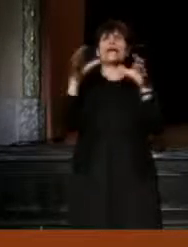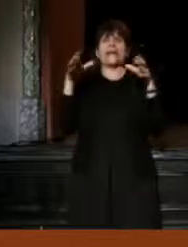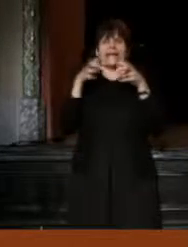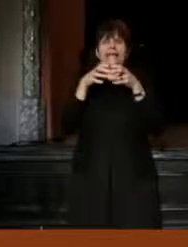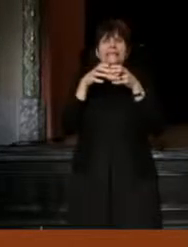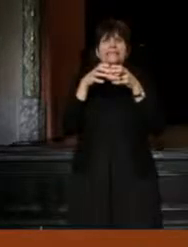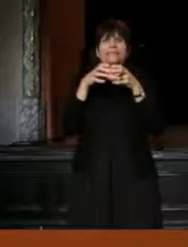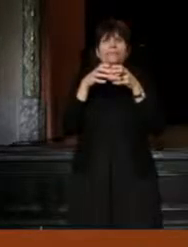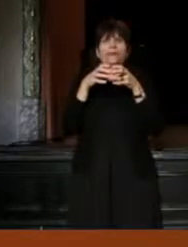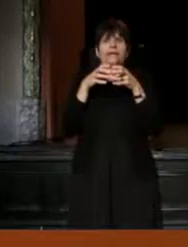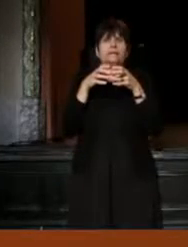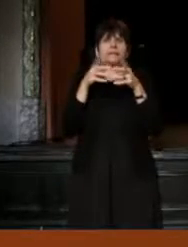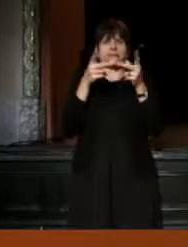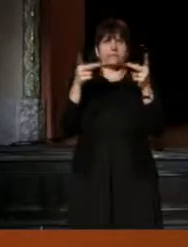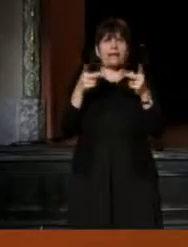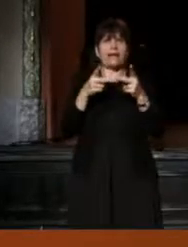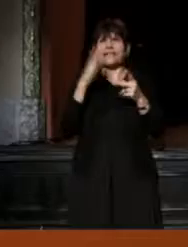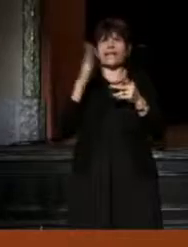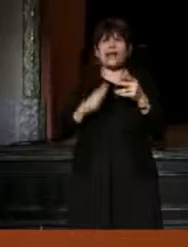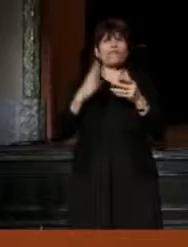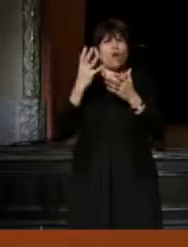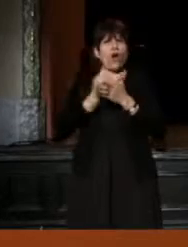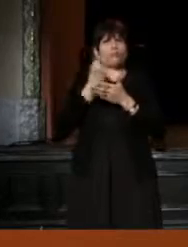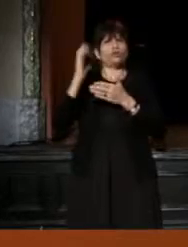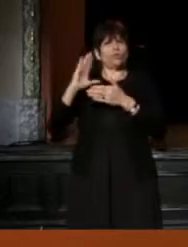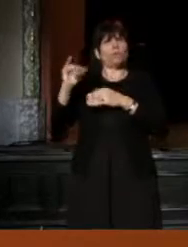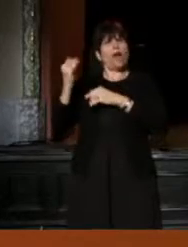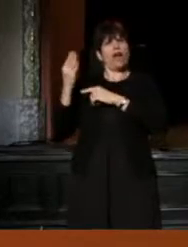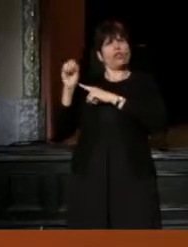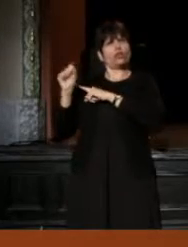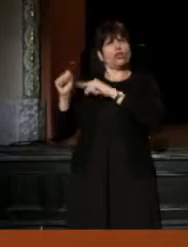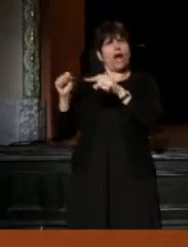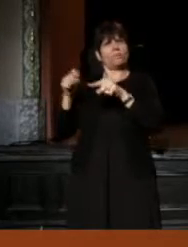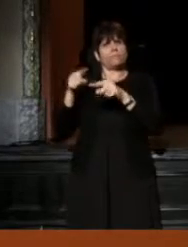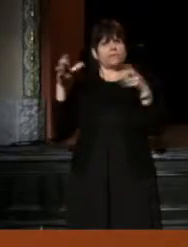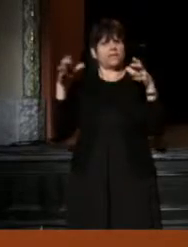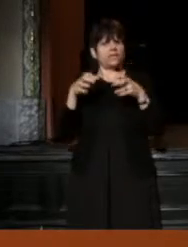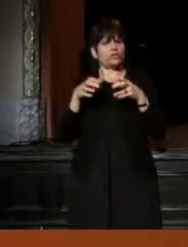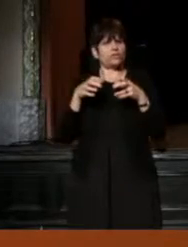which I never had the opportunity to do in the other jobs I had, interested me